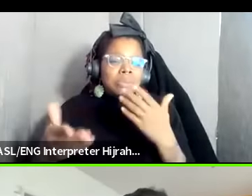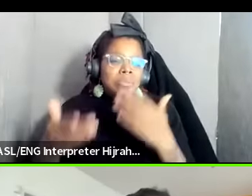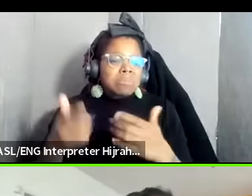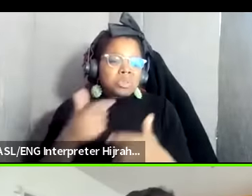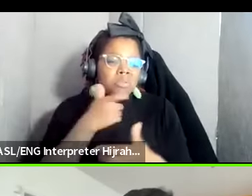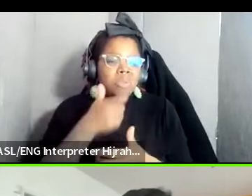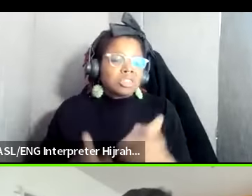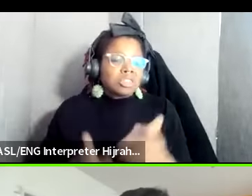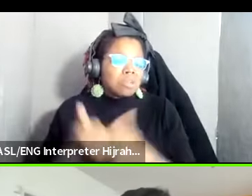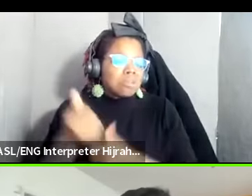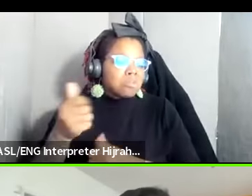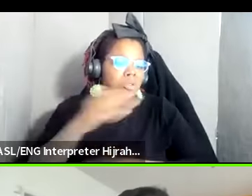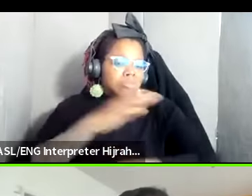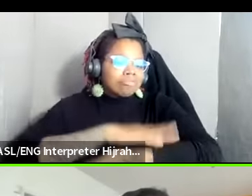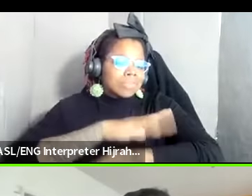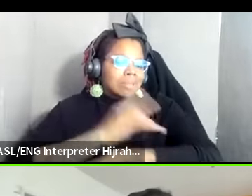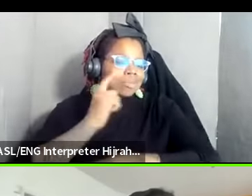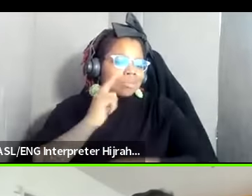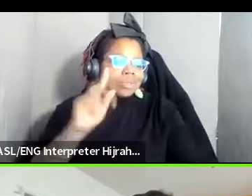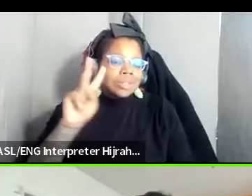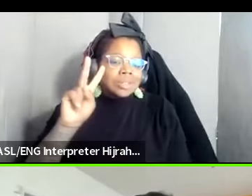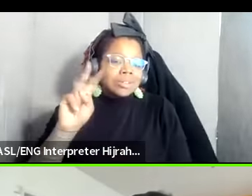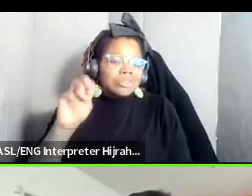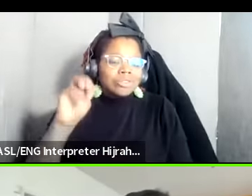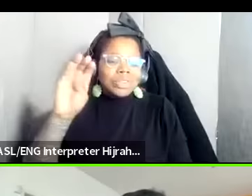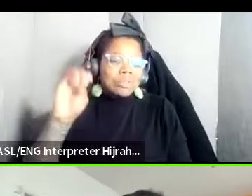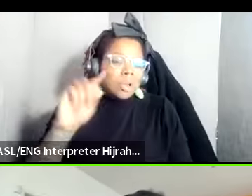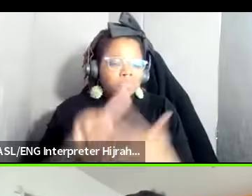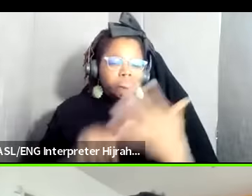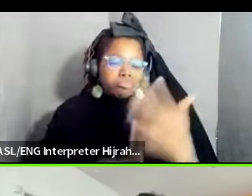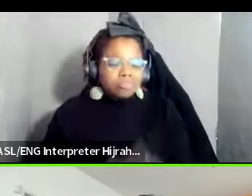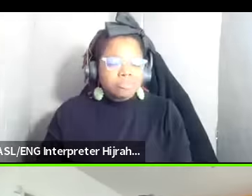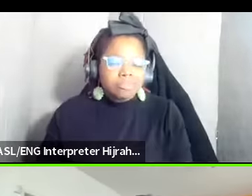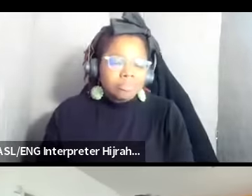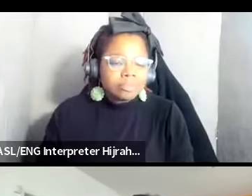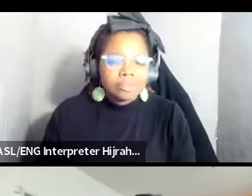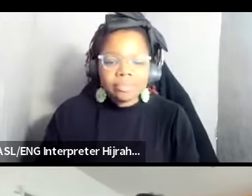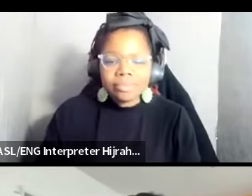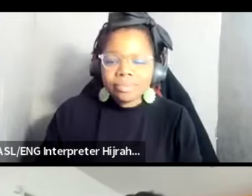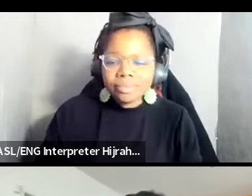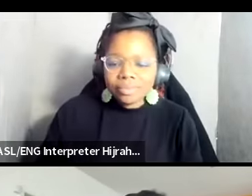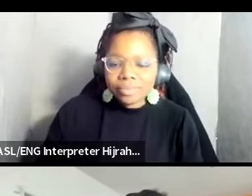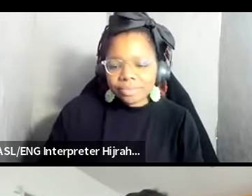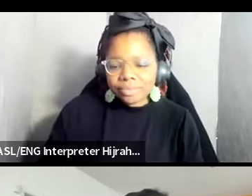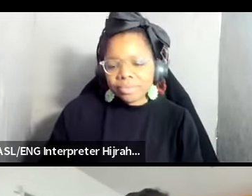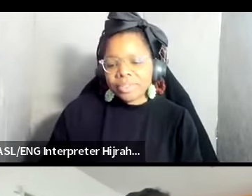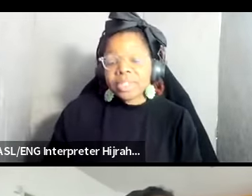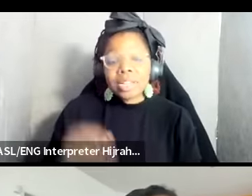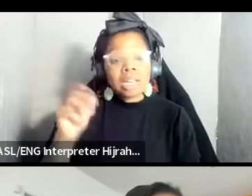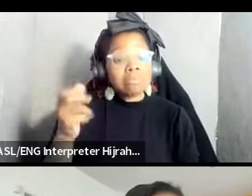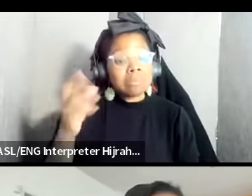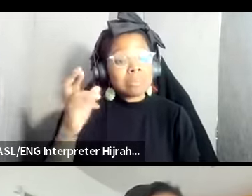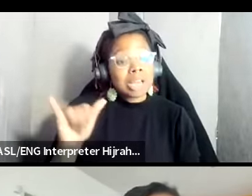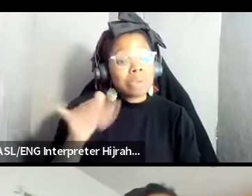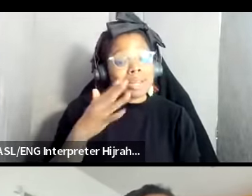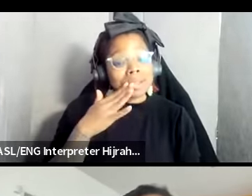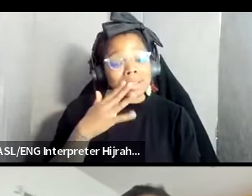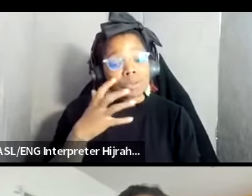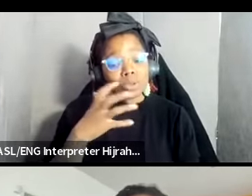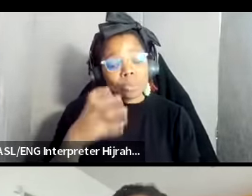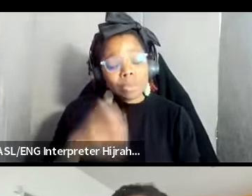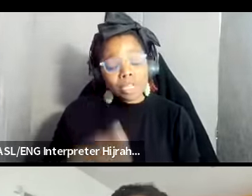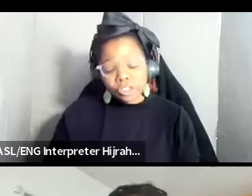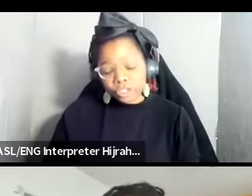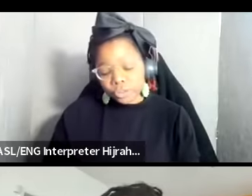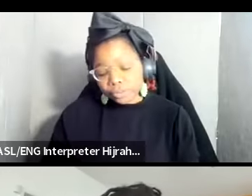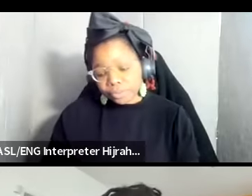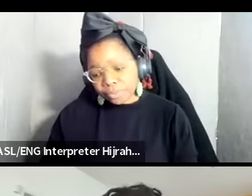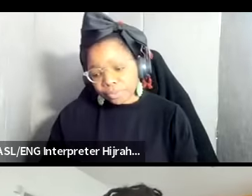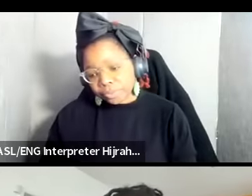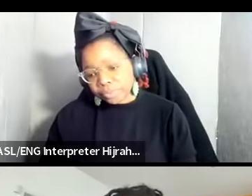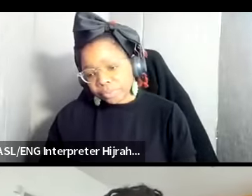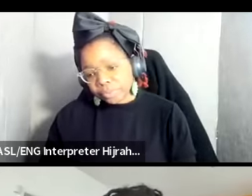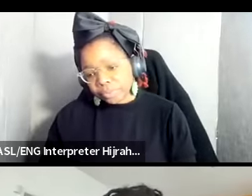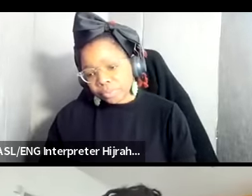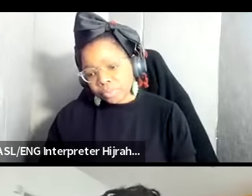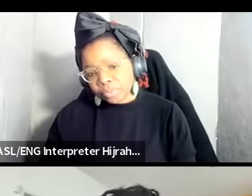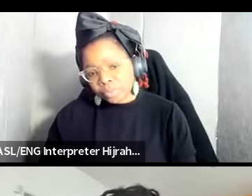platforms and voo those sort of things Mary thank you so much um so we're goingon to close out and